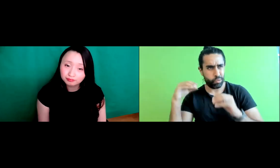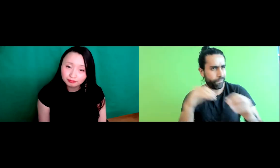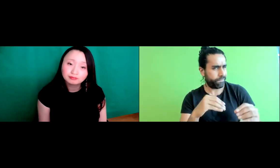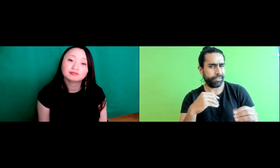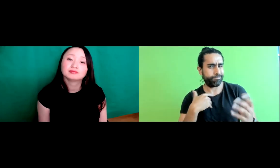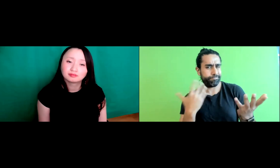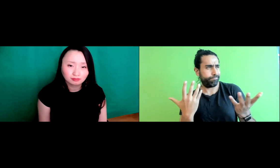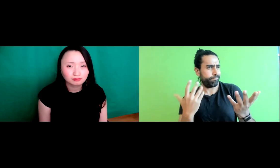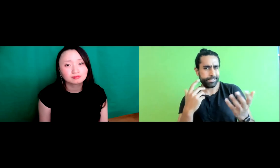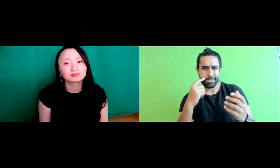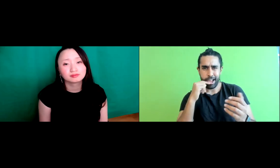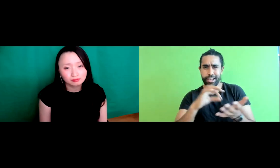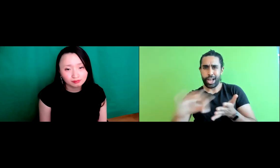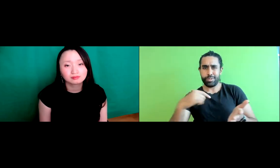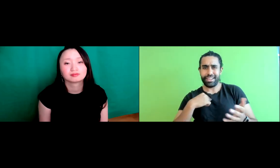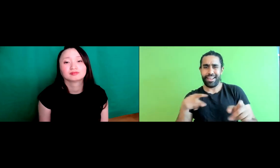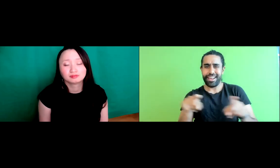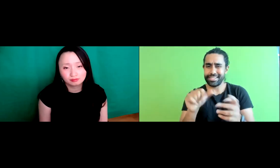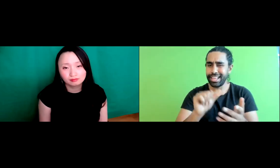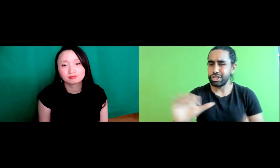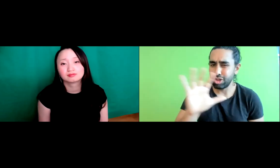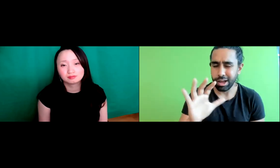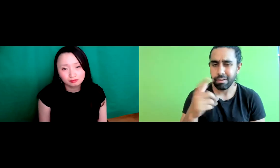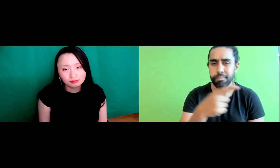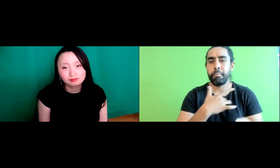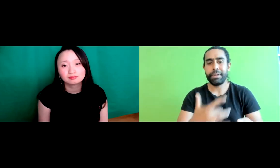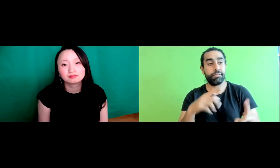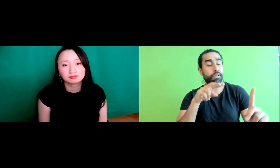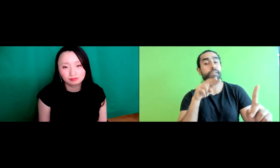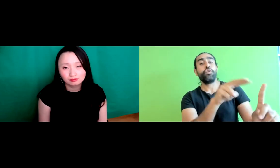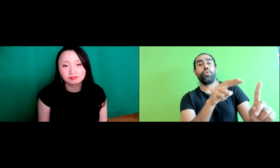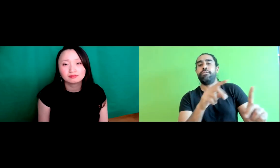whatever reason you know we're not a part of that, the visualization of Asian